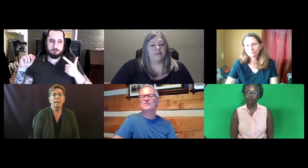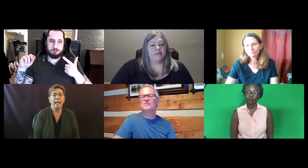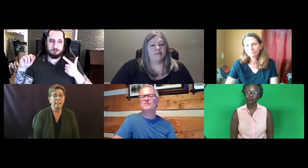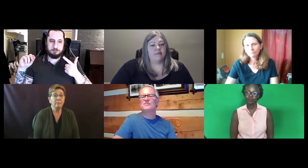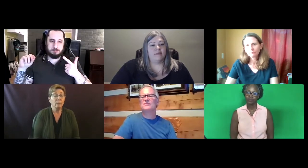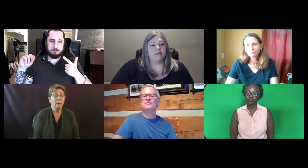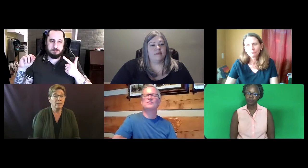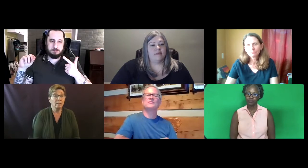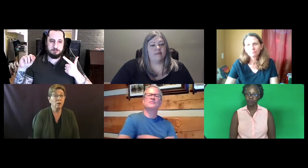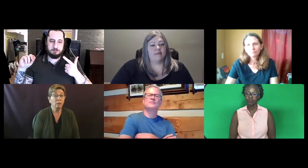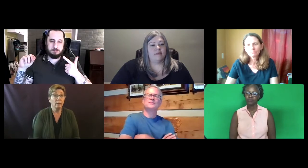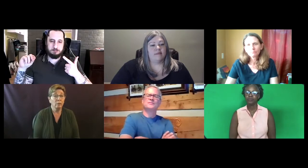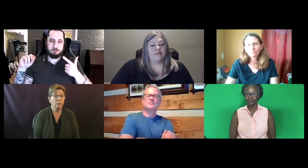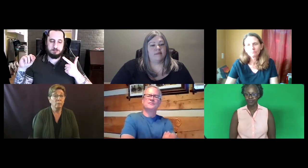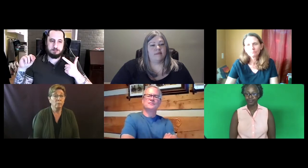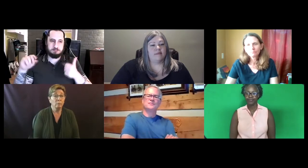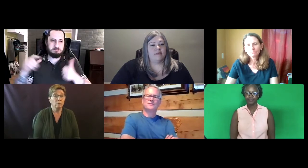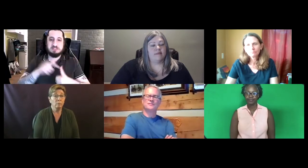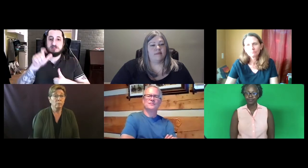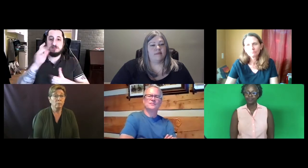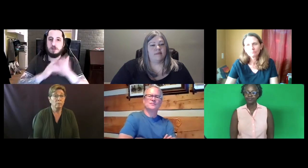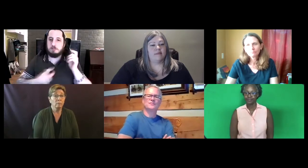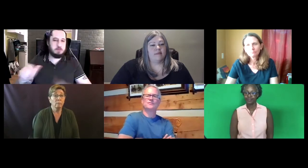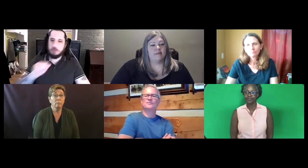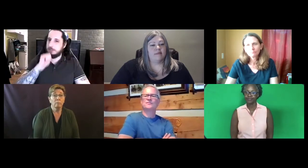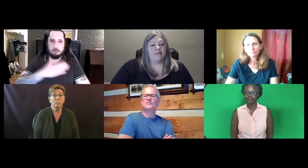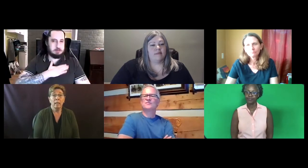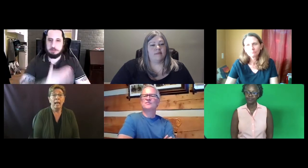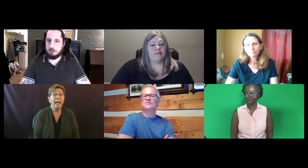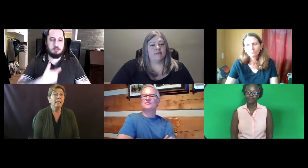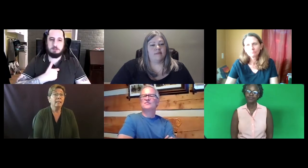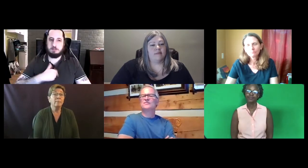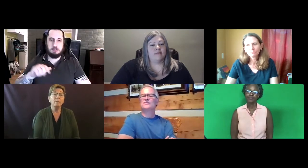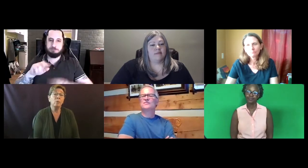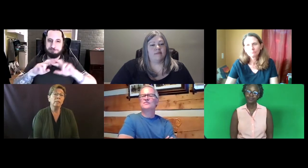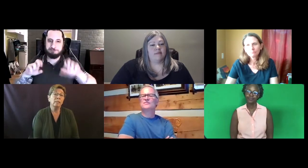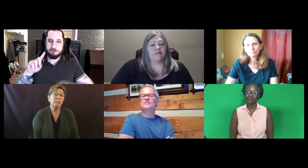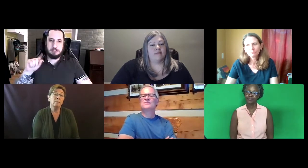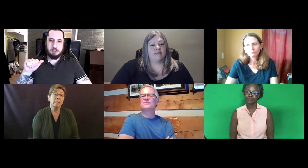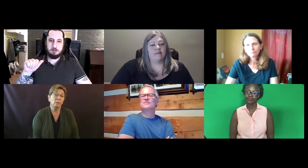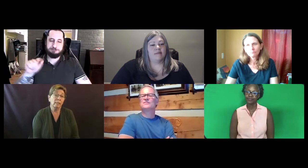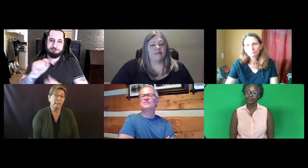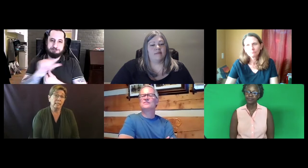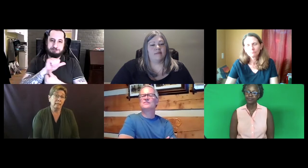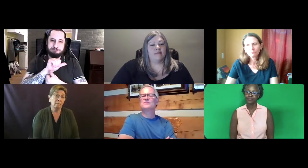They had to be residents of Colorado. And some people wouldn't admit their residency.